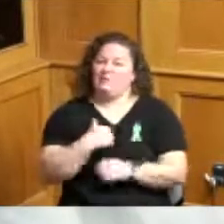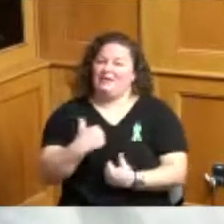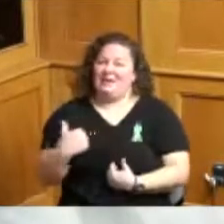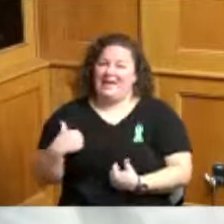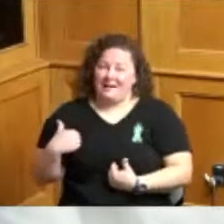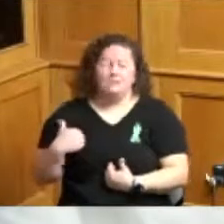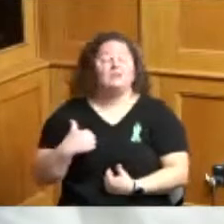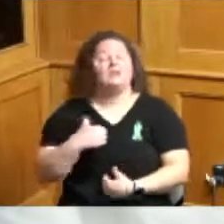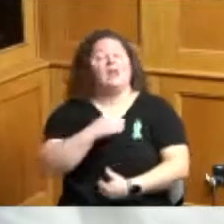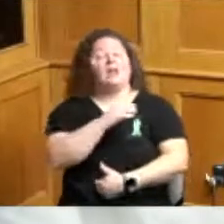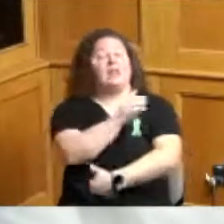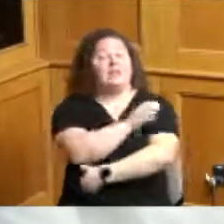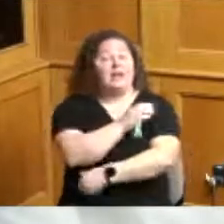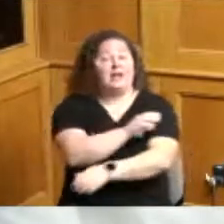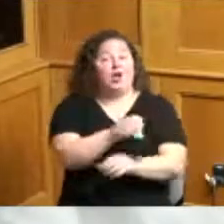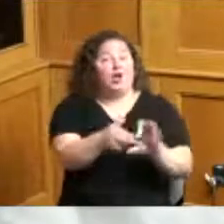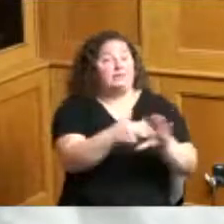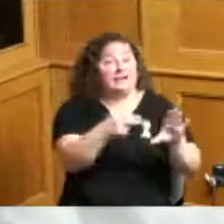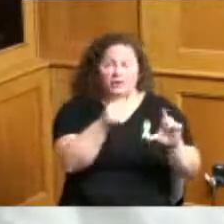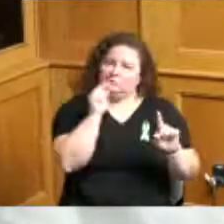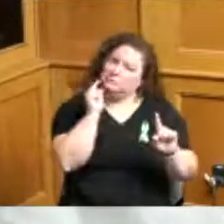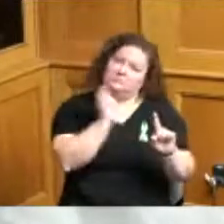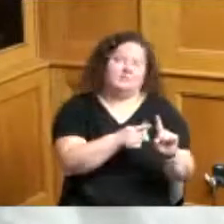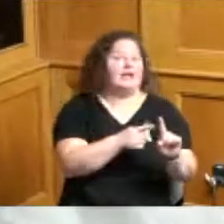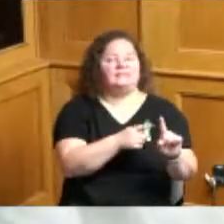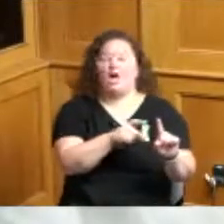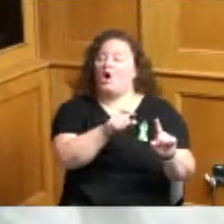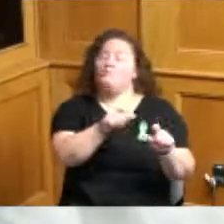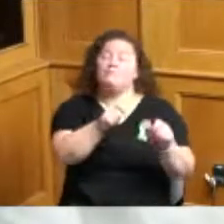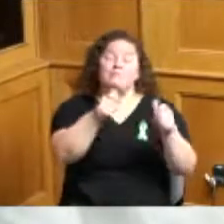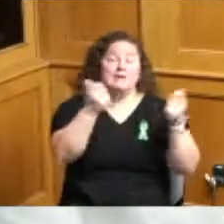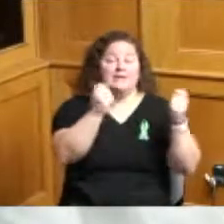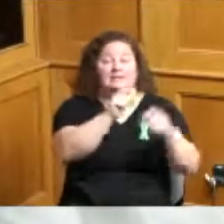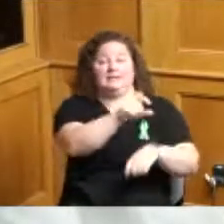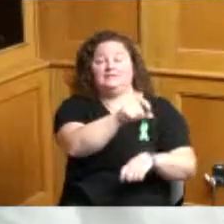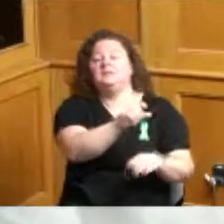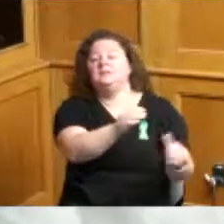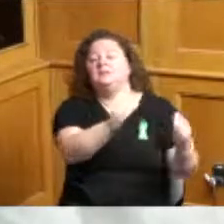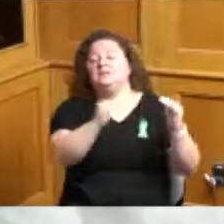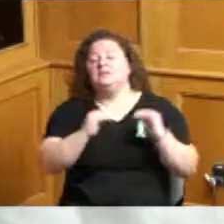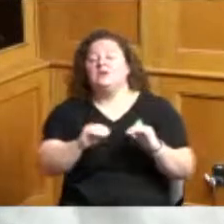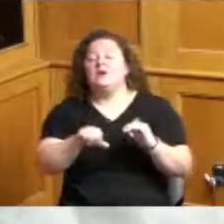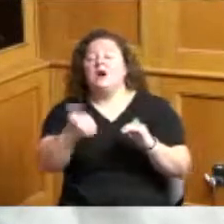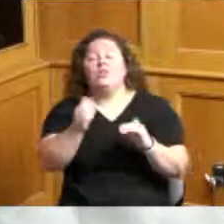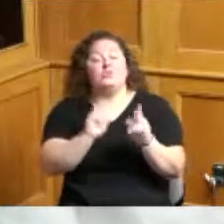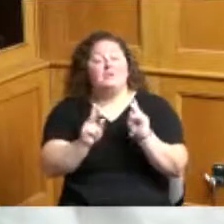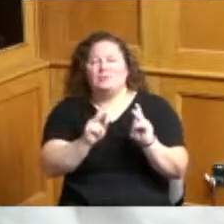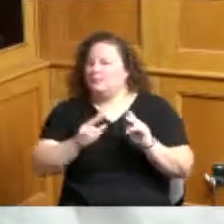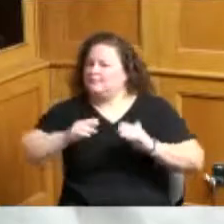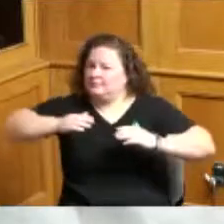is a great need and then we got a lot of people that's out here who have not been diagnosed who